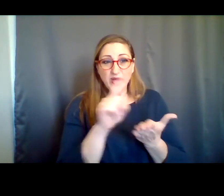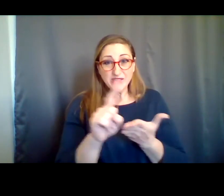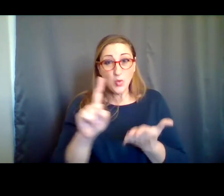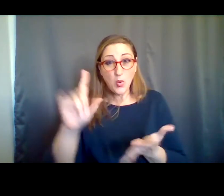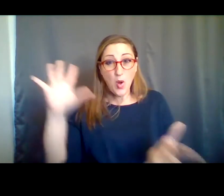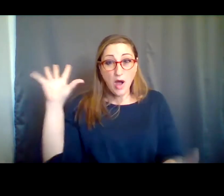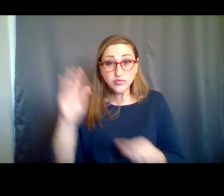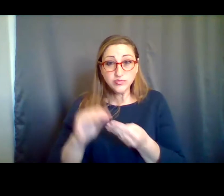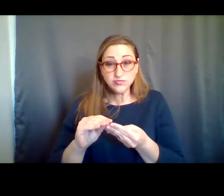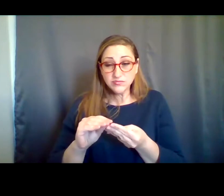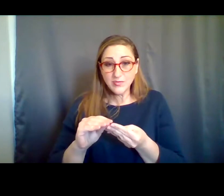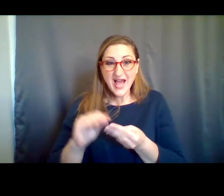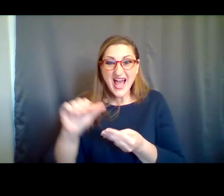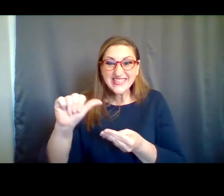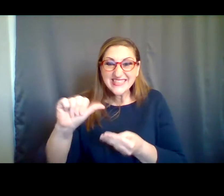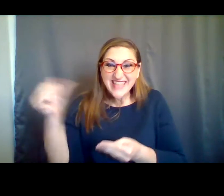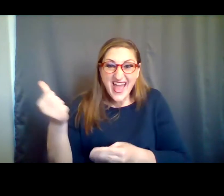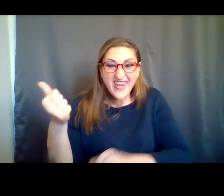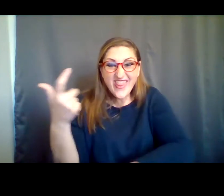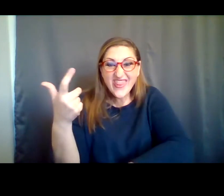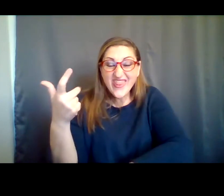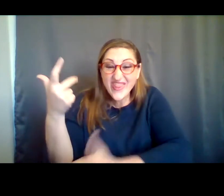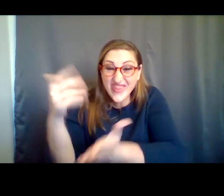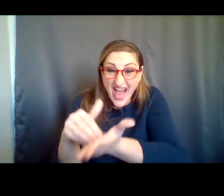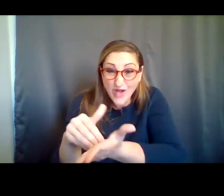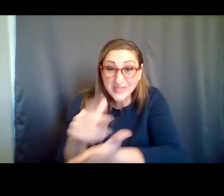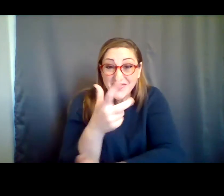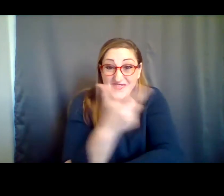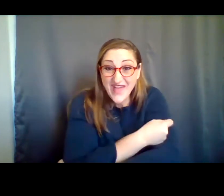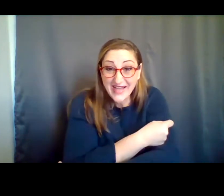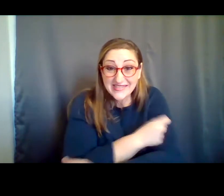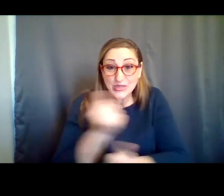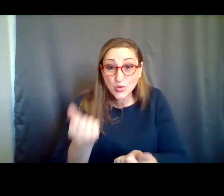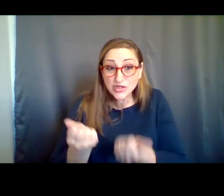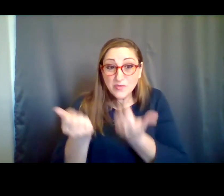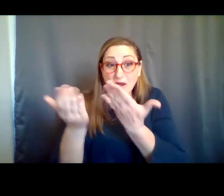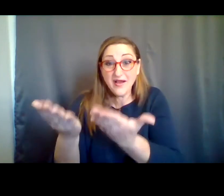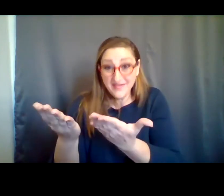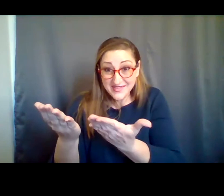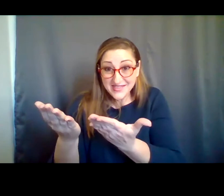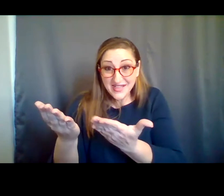, over 10,000 vaccines were submitted, which is about the equivalent of nine full-time